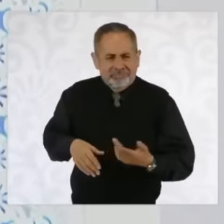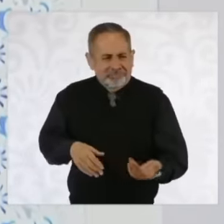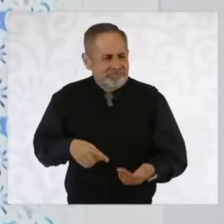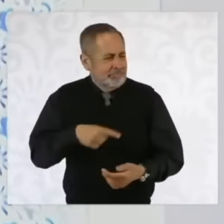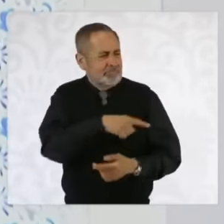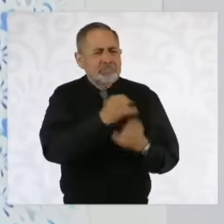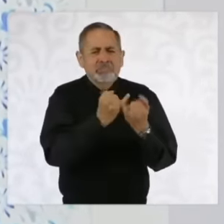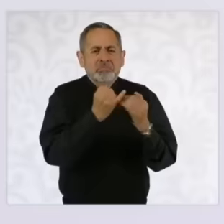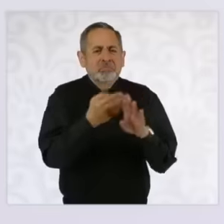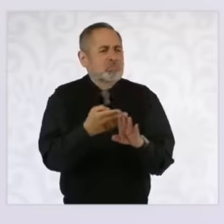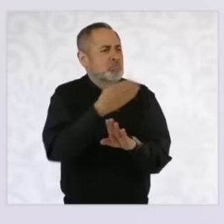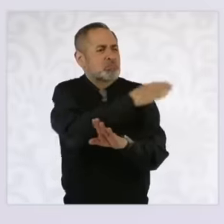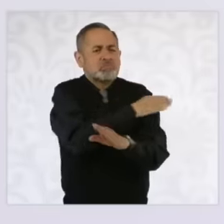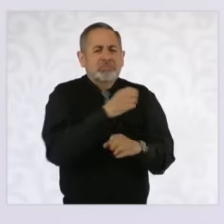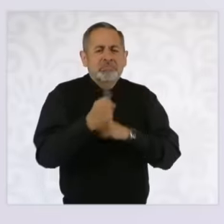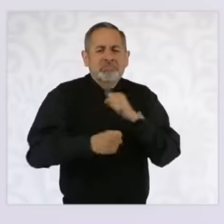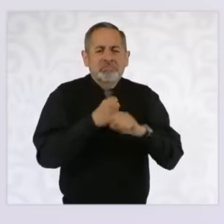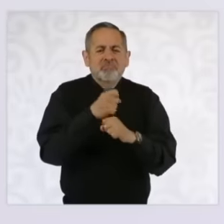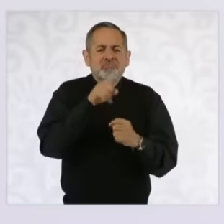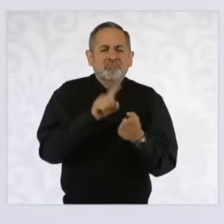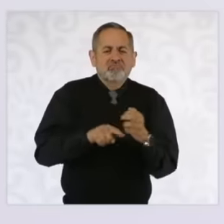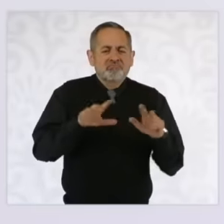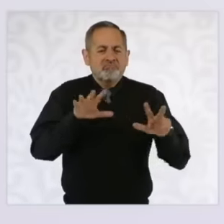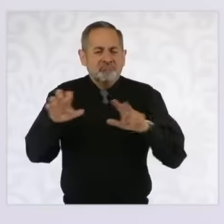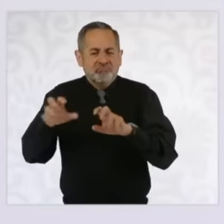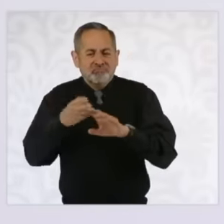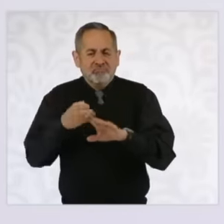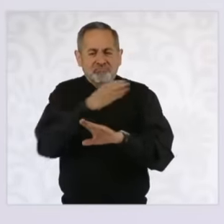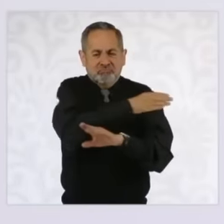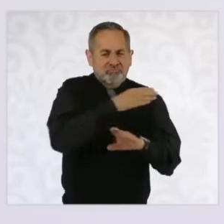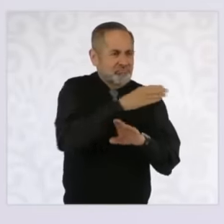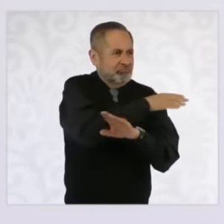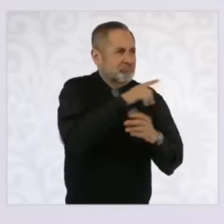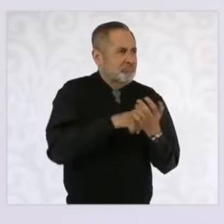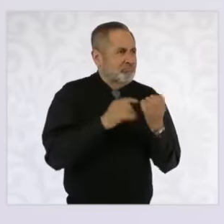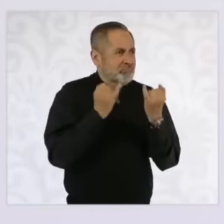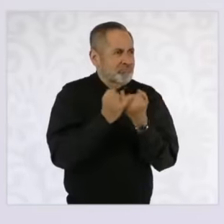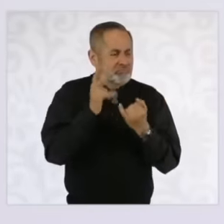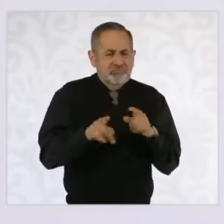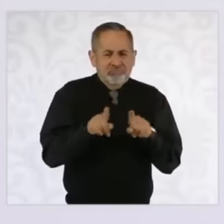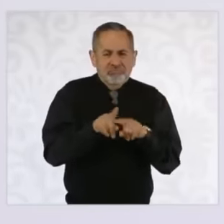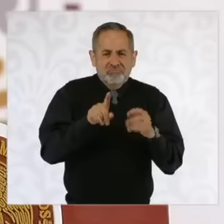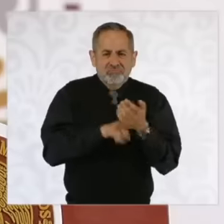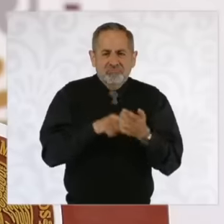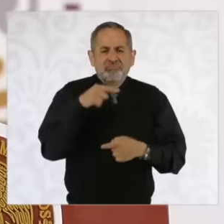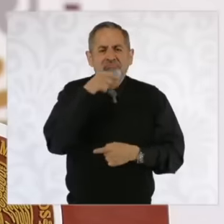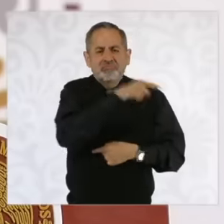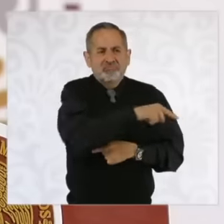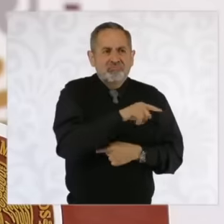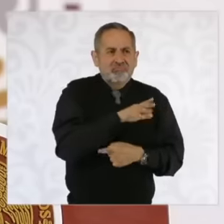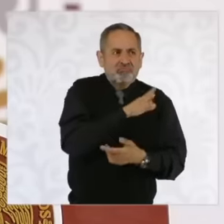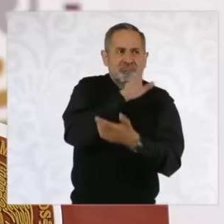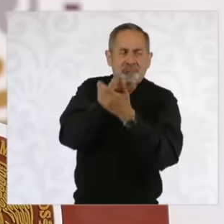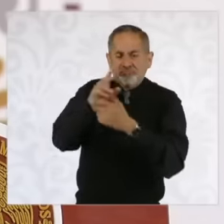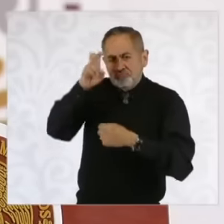of the 19th century who went to call Europe so that there would be an Emperor